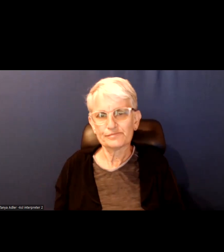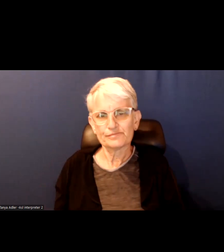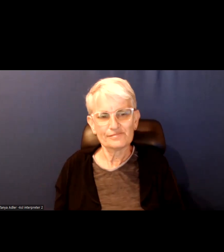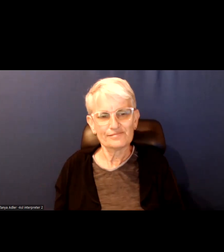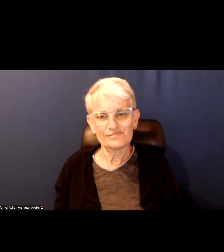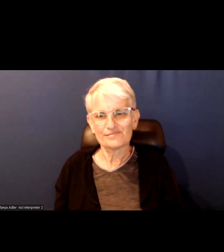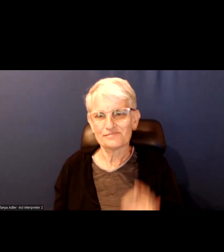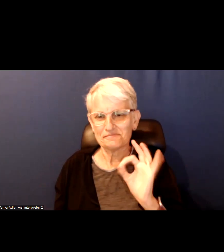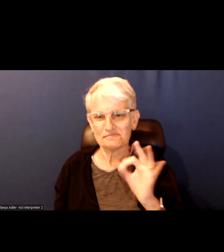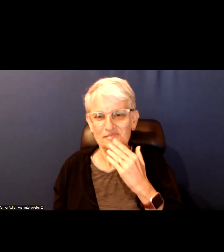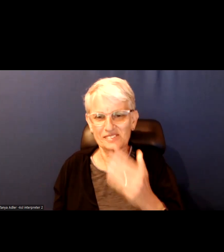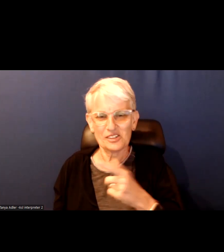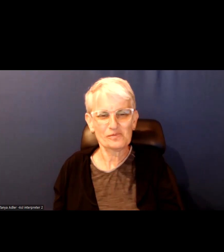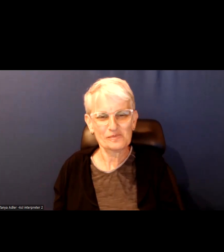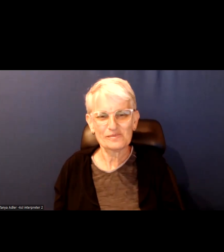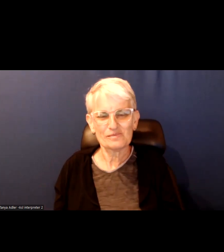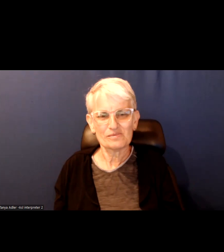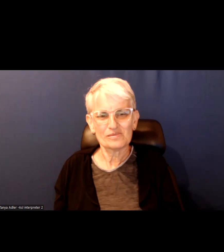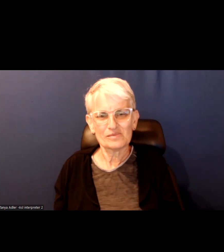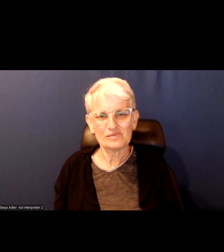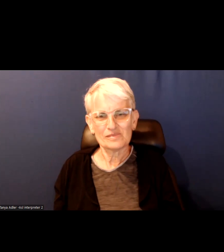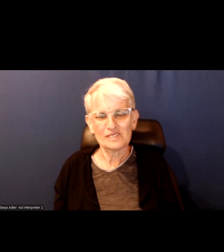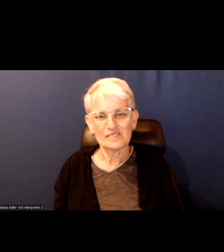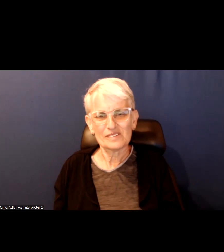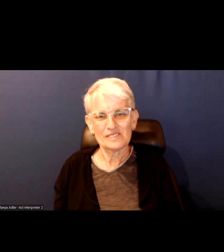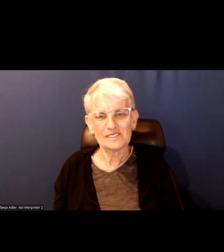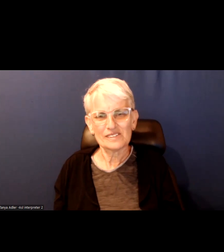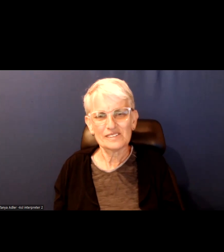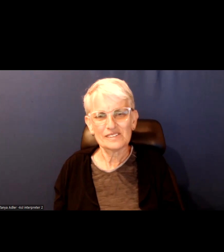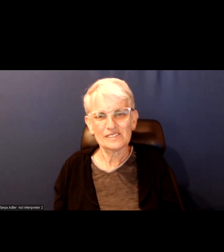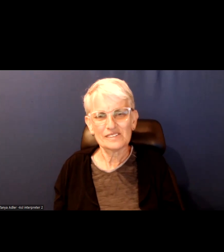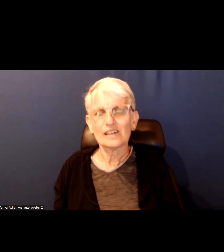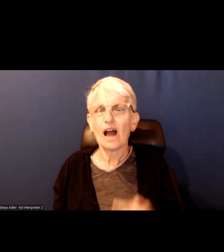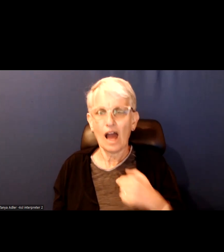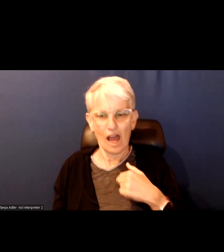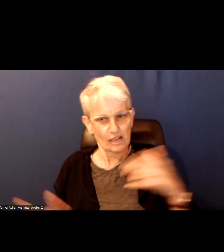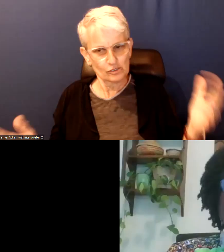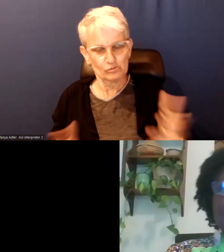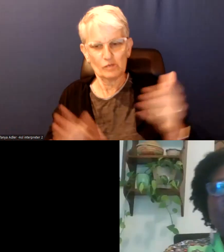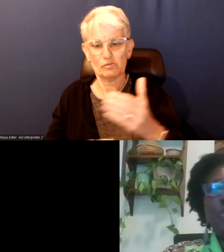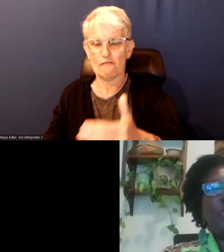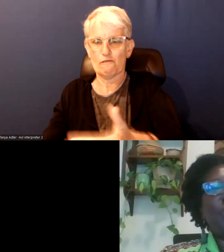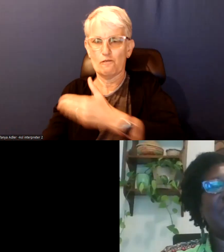I am promoting advanced voting and is to be out of the country for a funeral